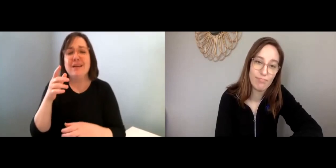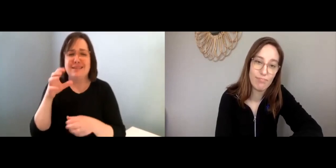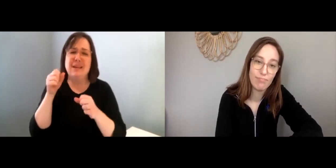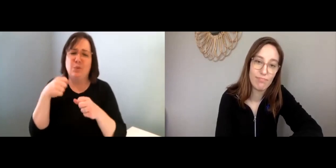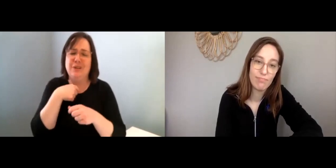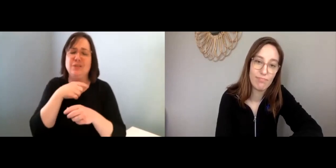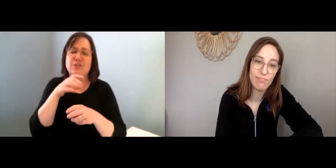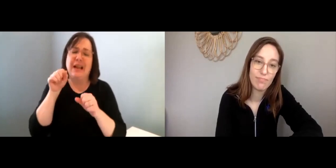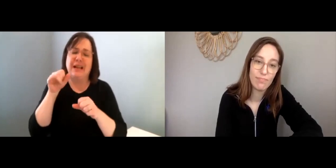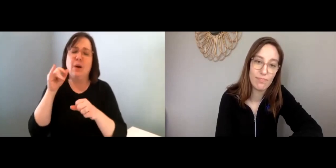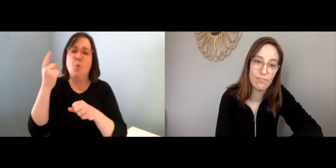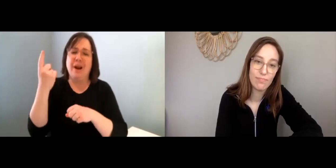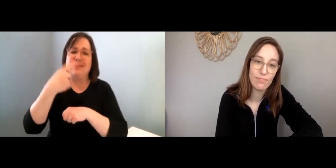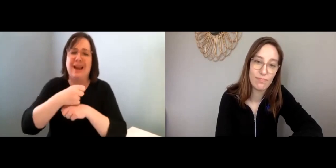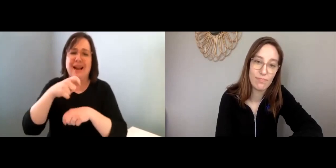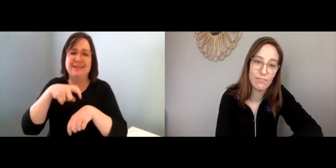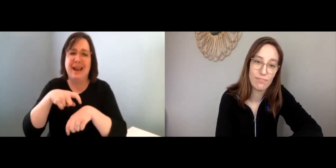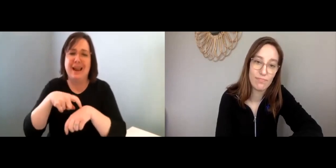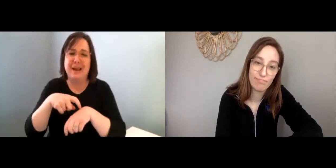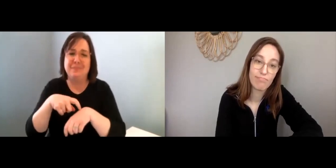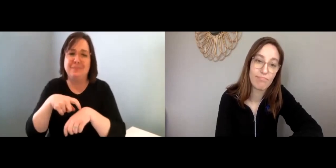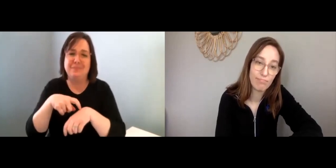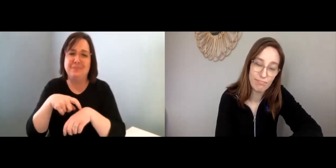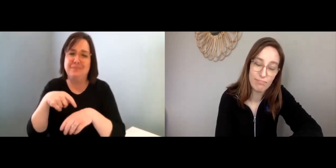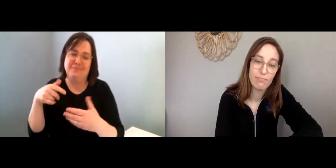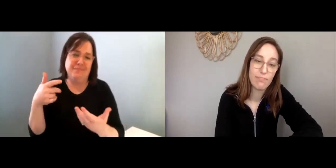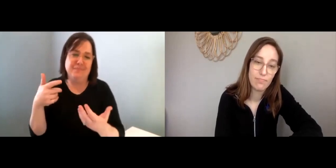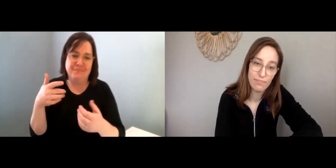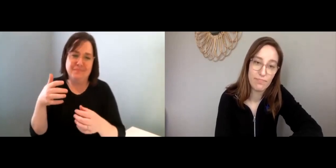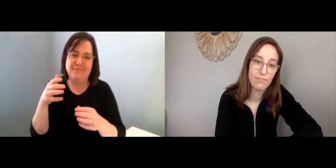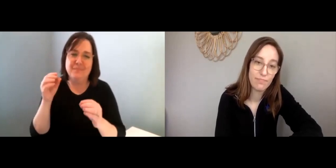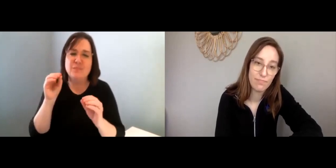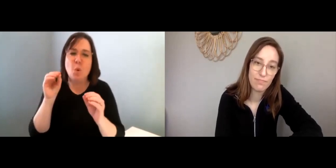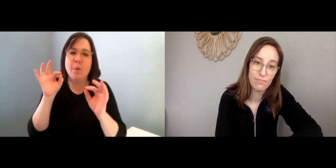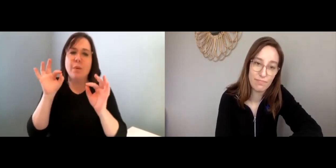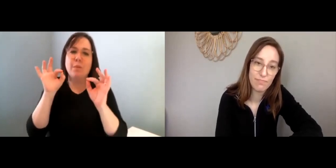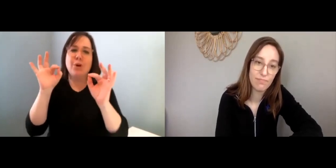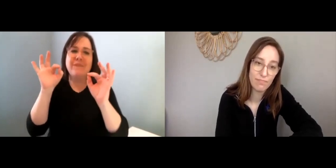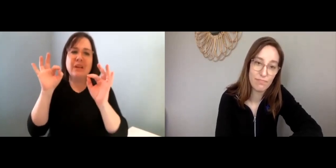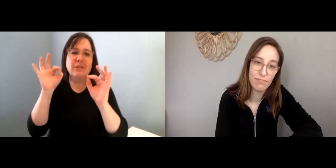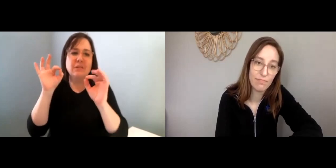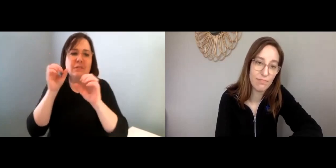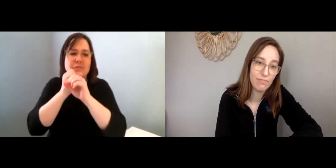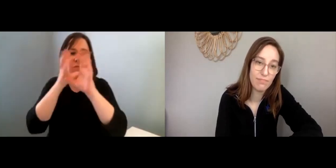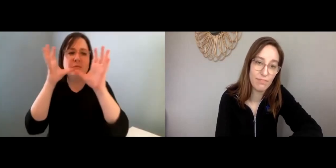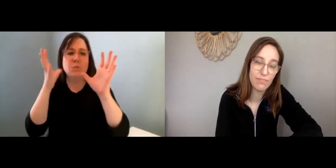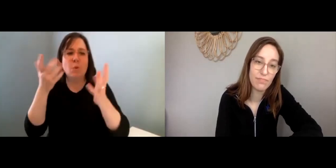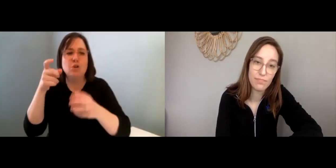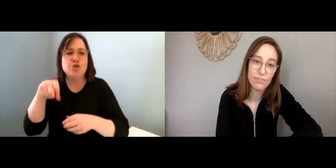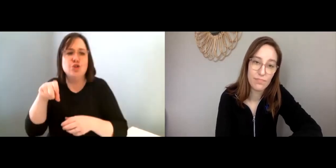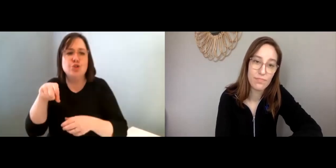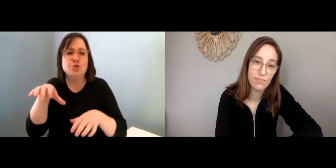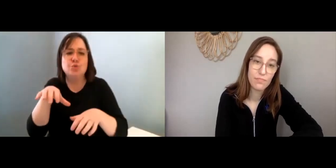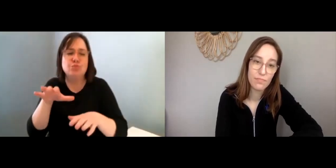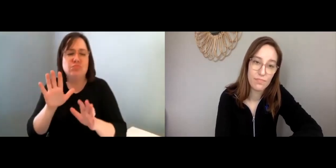And, yeah, you know, we’re all just taking it one day at a time, there’s no perfect answer